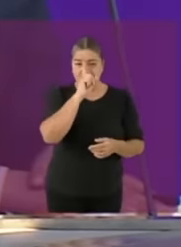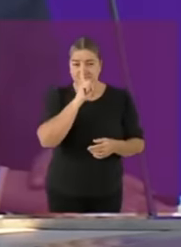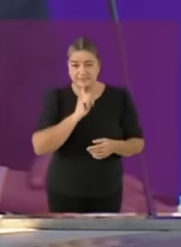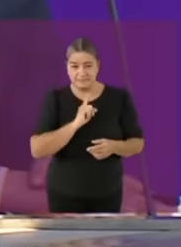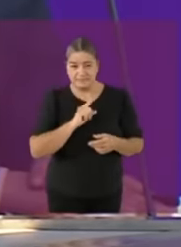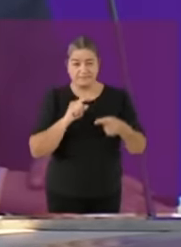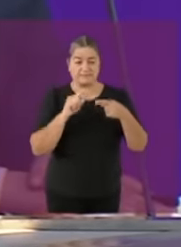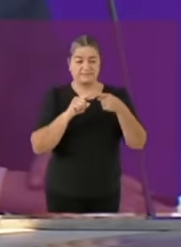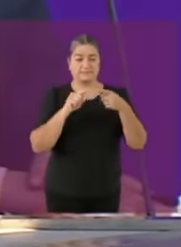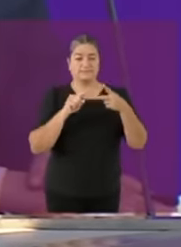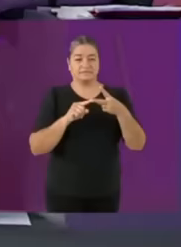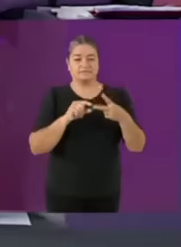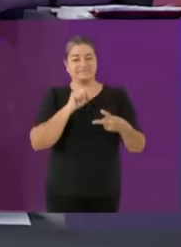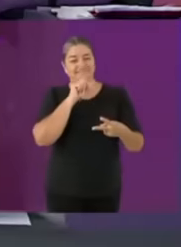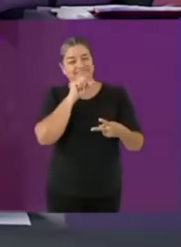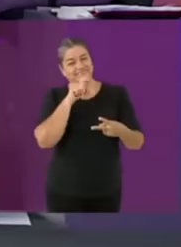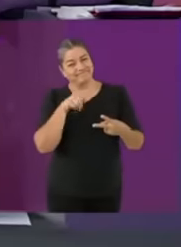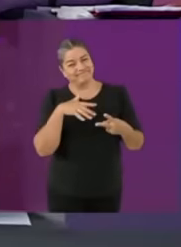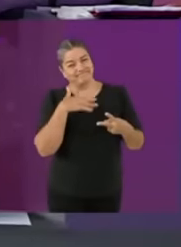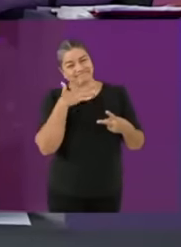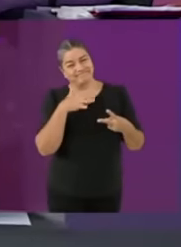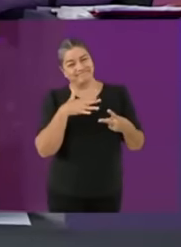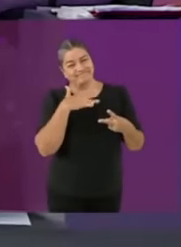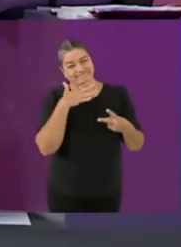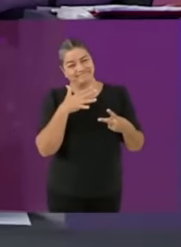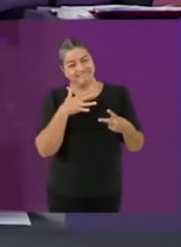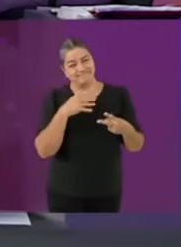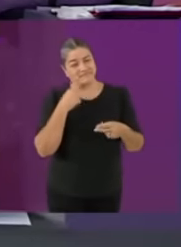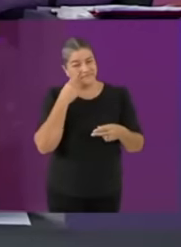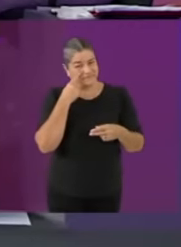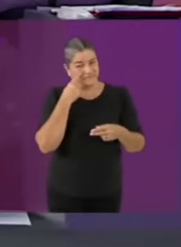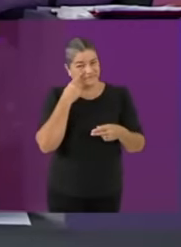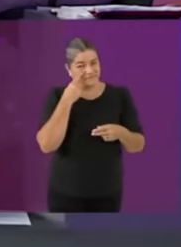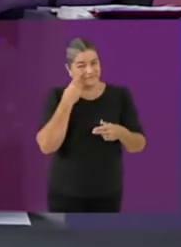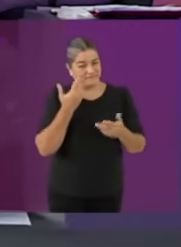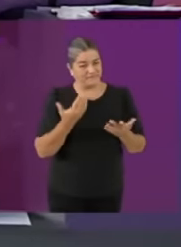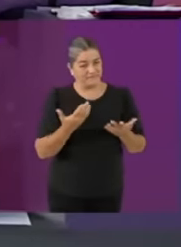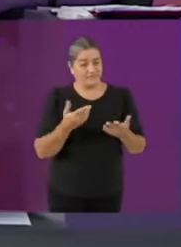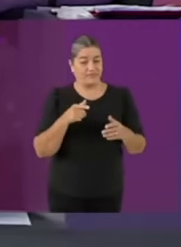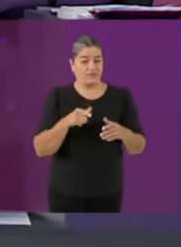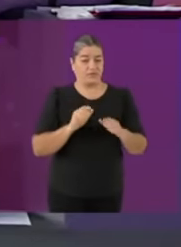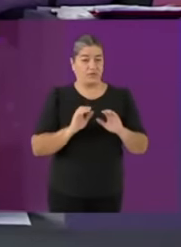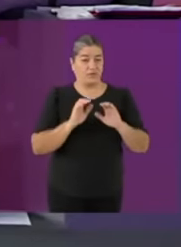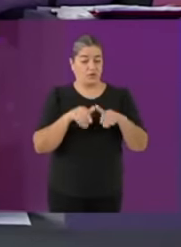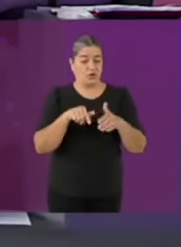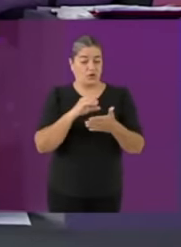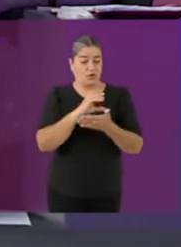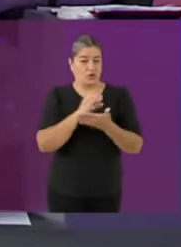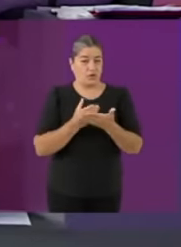We are going to talk about the contracts of the candidate for prian number one Residencial Mariano Escovedo